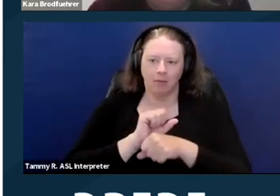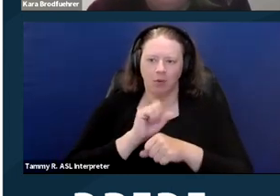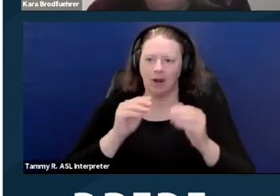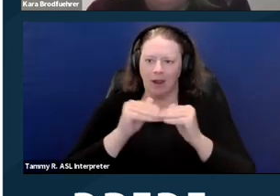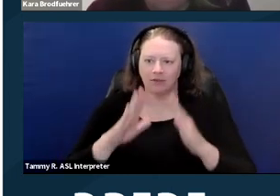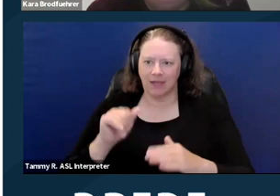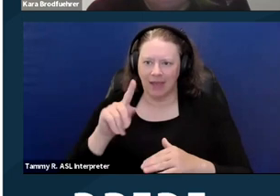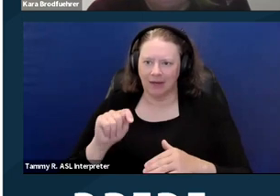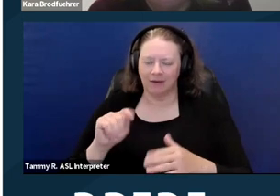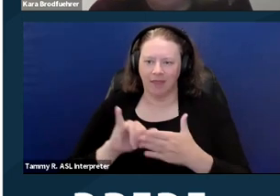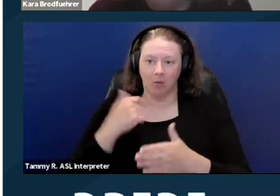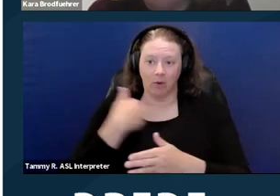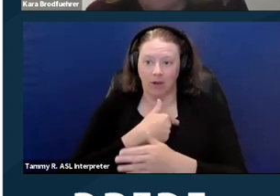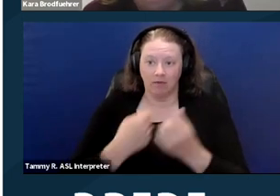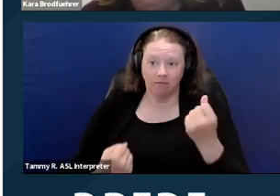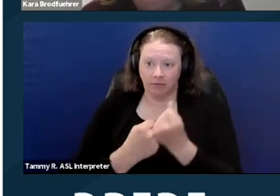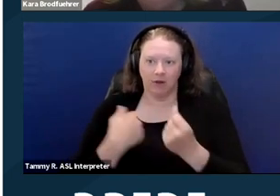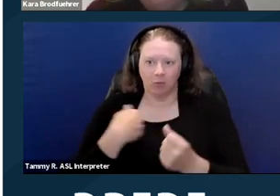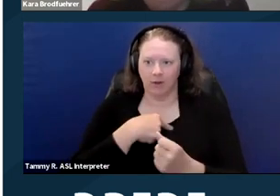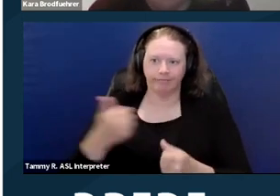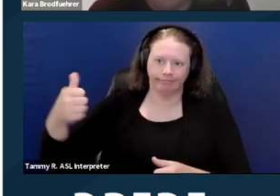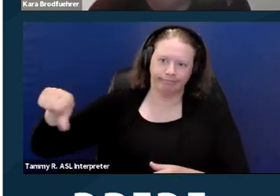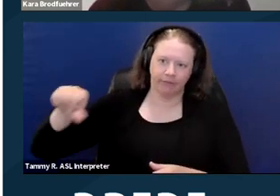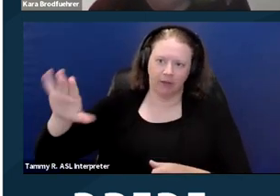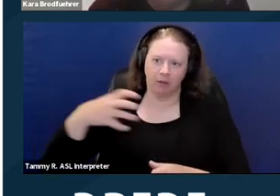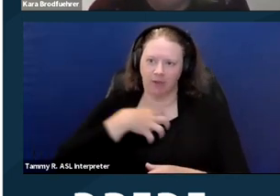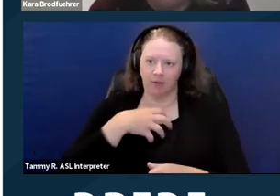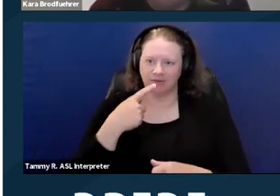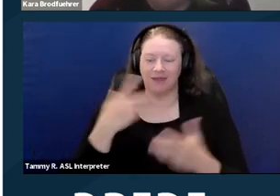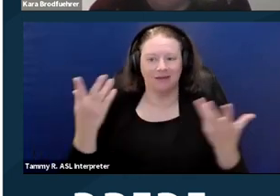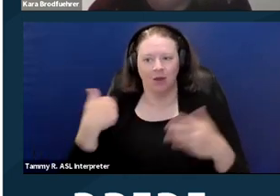and we don't accept the complaint. We say, "Hey, we don't have jurisdiction over this.